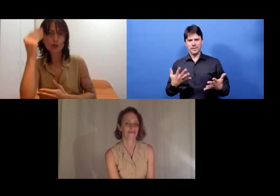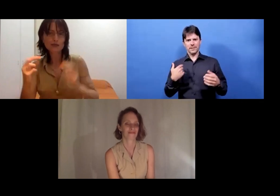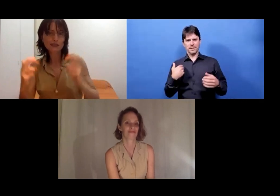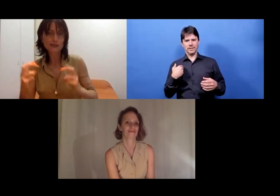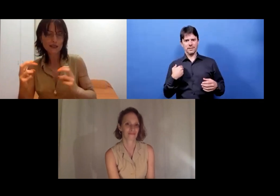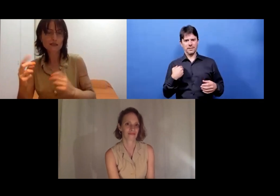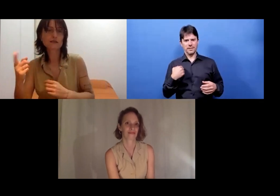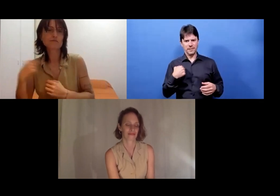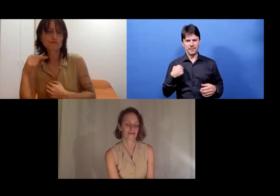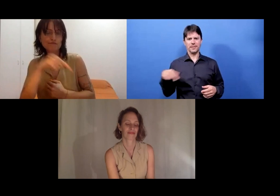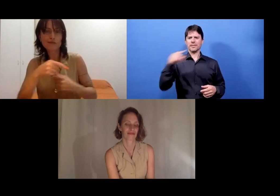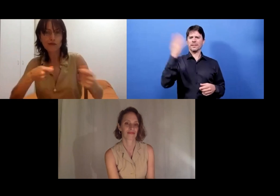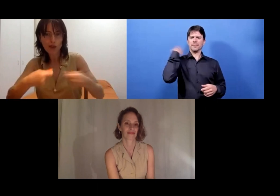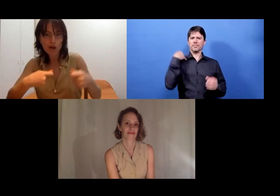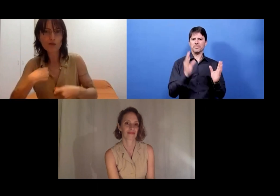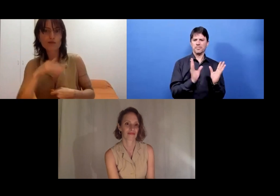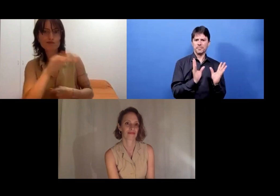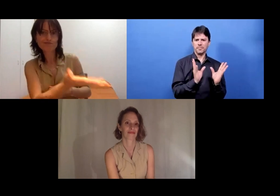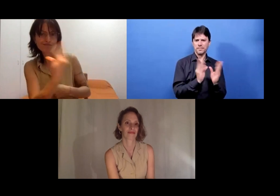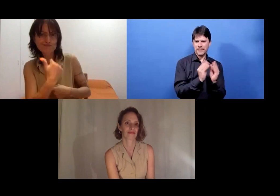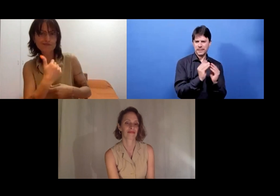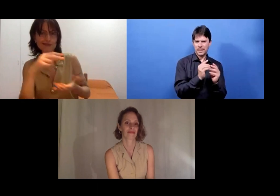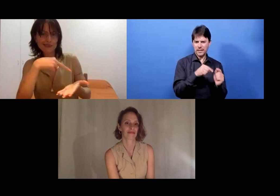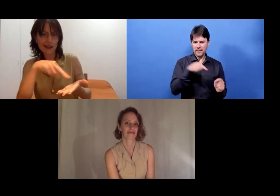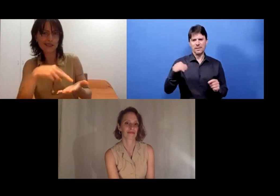So this happened in Frankfurt at a residency.